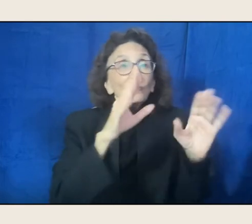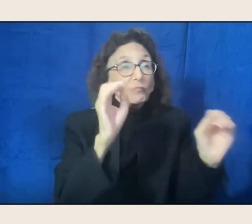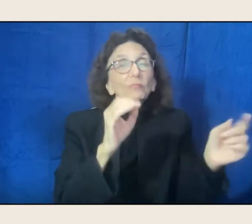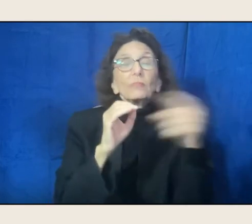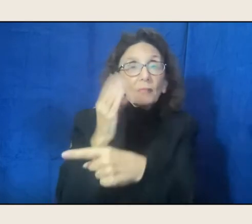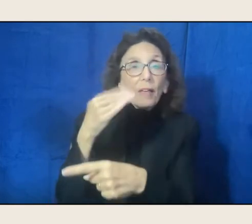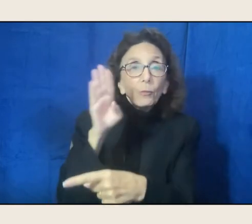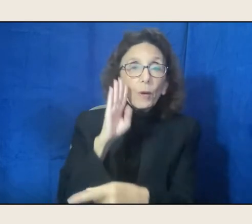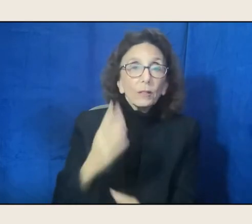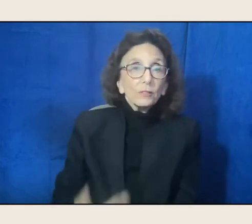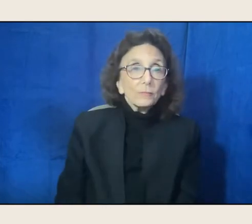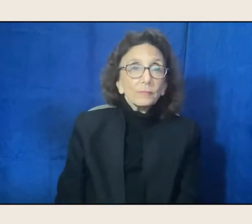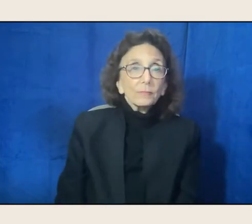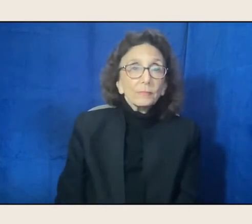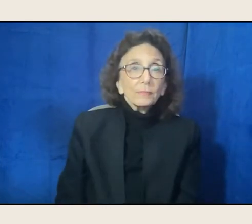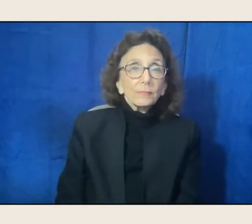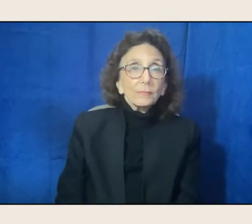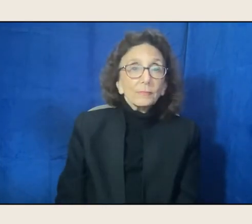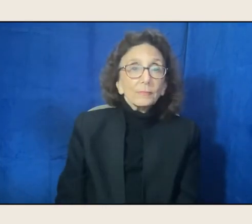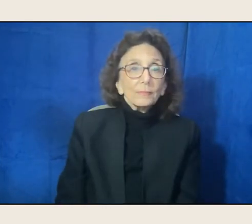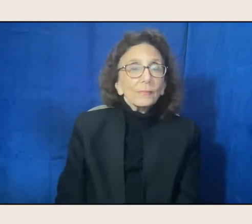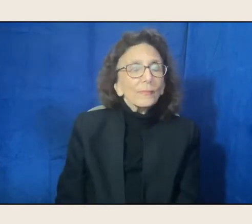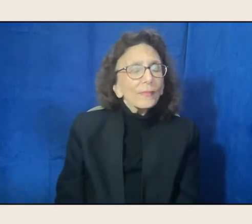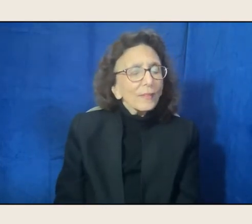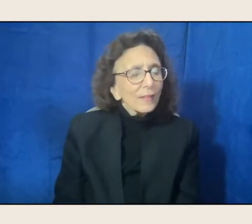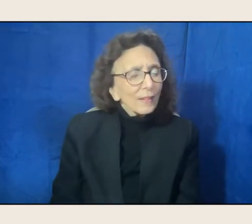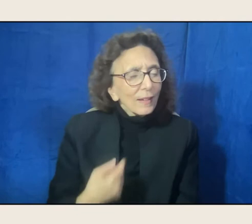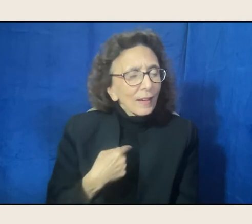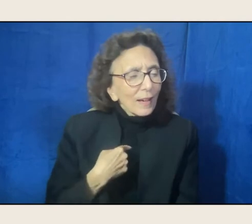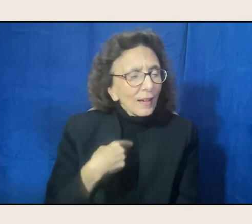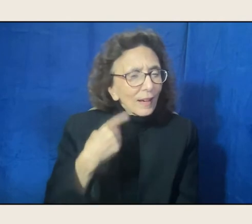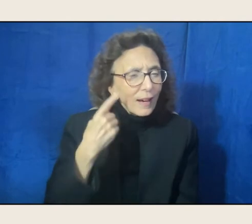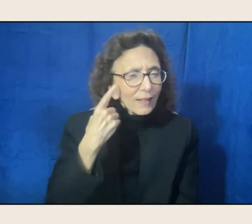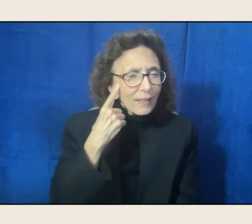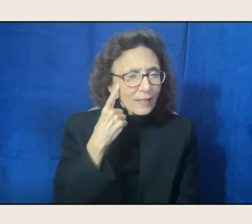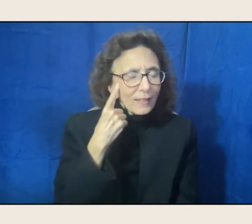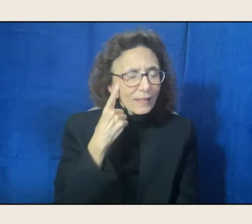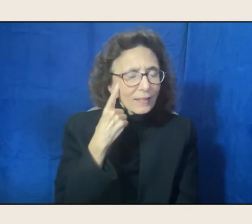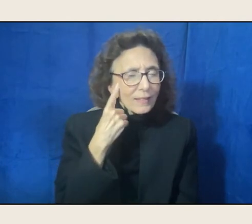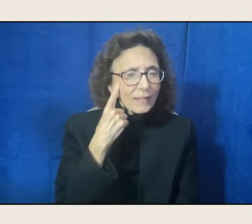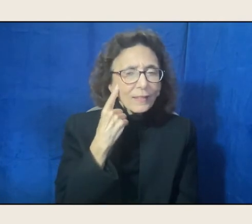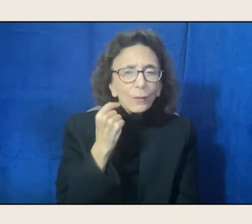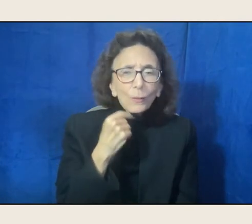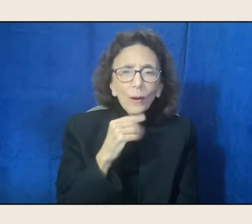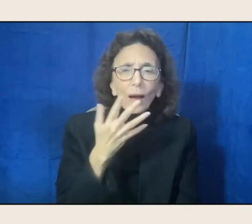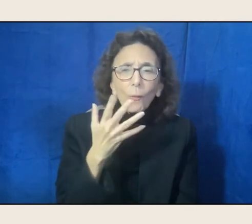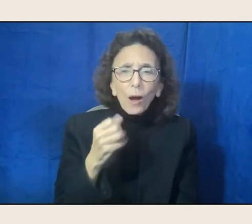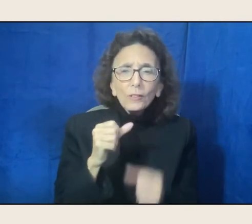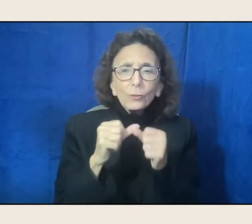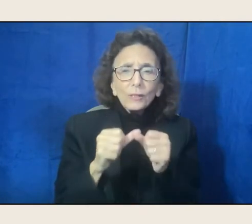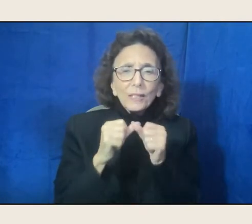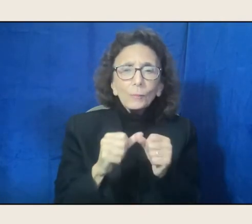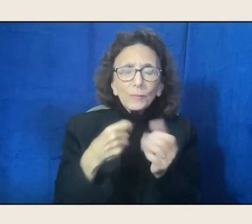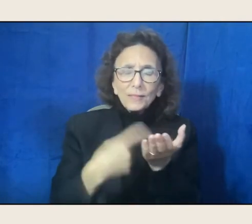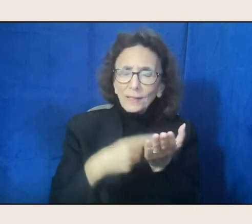And really, I think that, I kind of want to keep talking about this, because it really, really does matter.